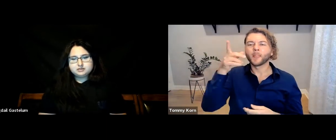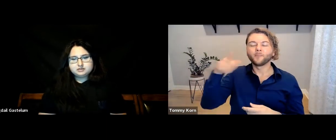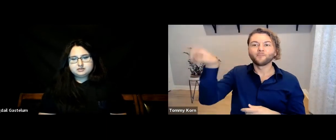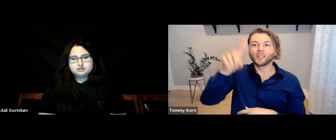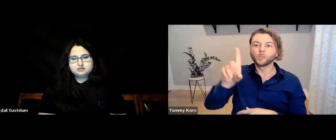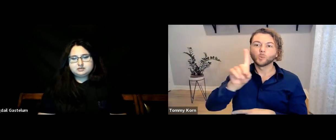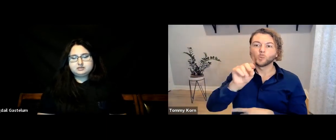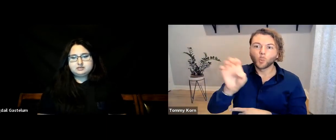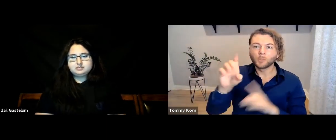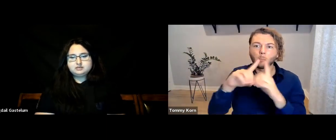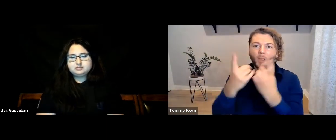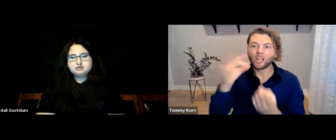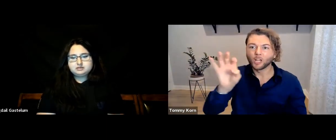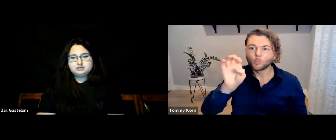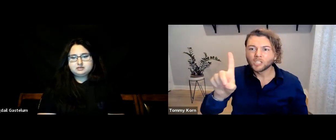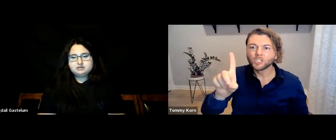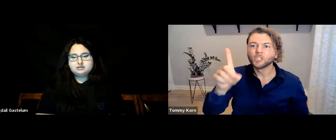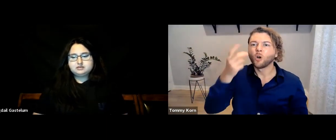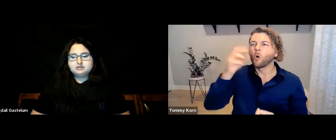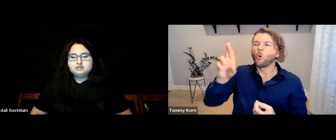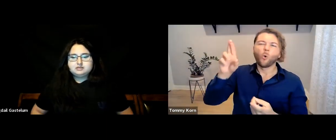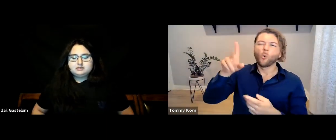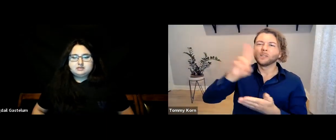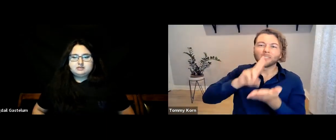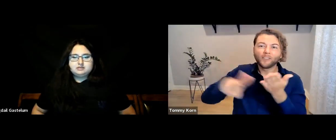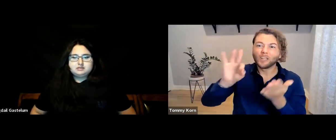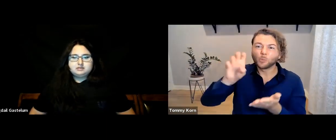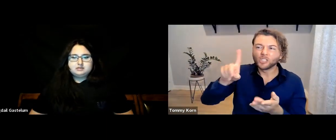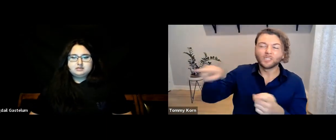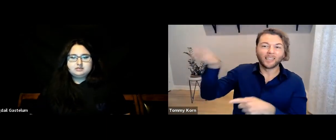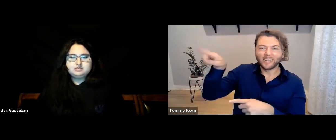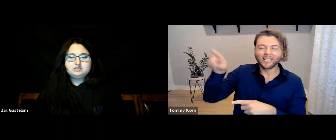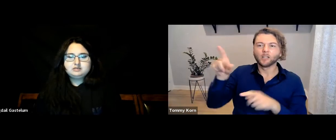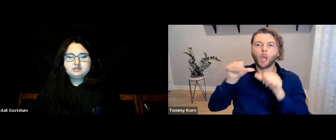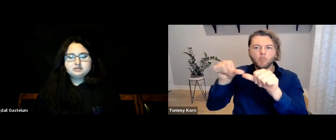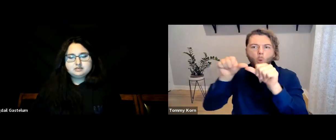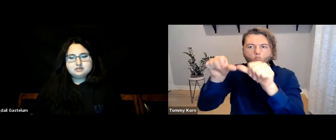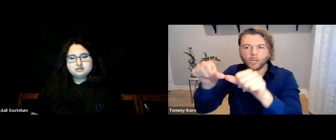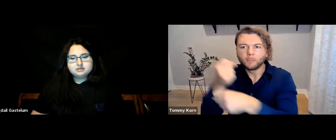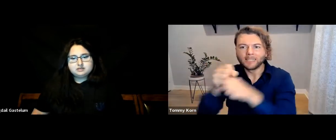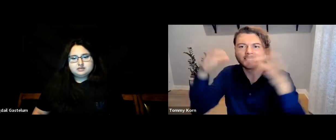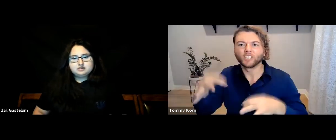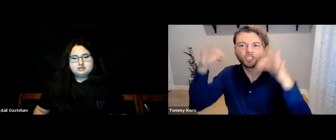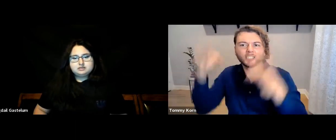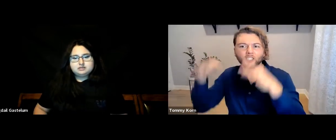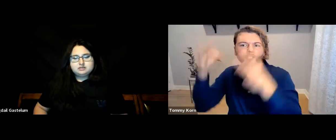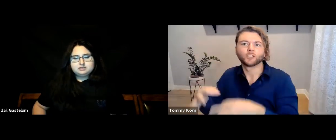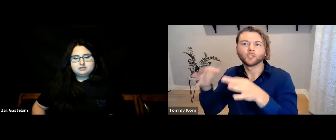The Department of Education, the Secretary of Education, continue to make the decisions